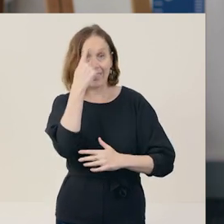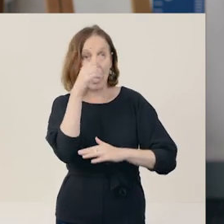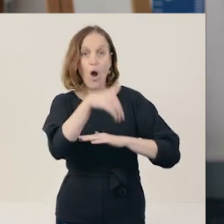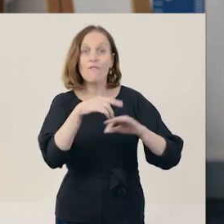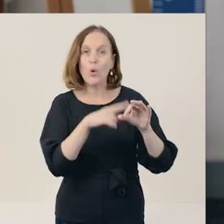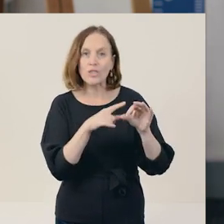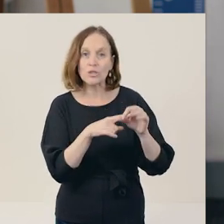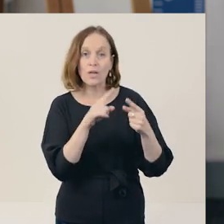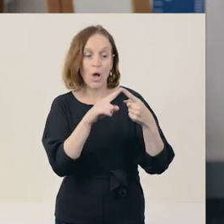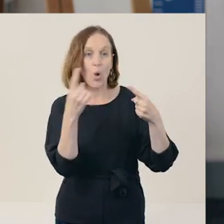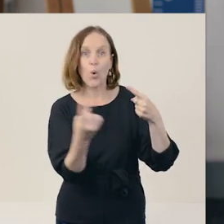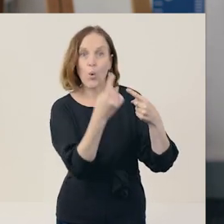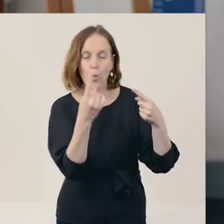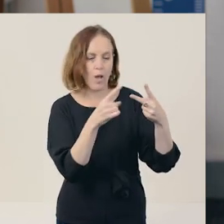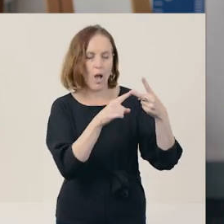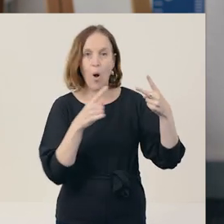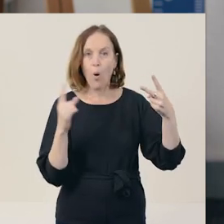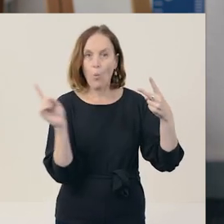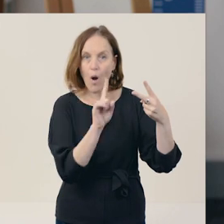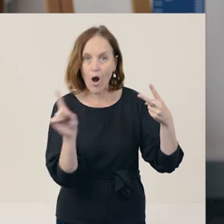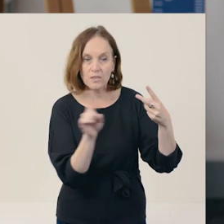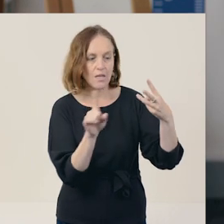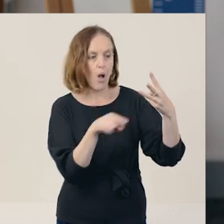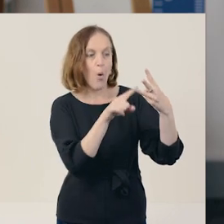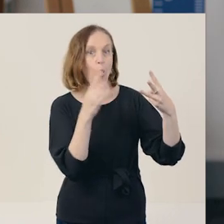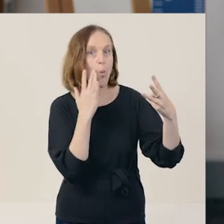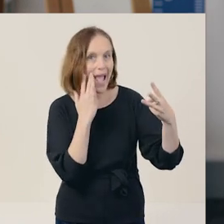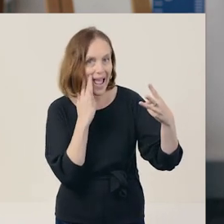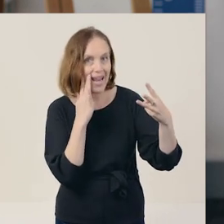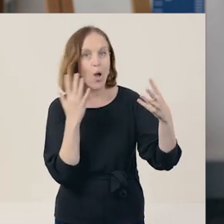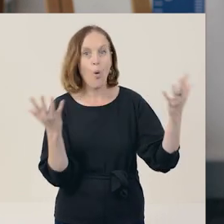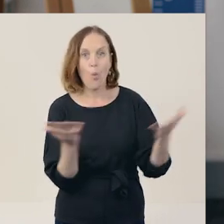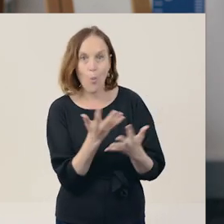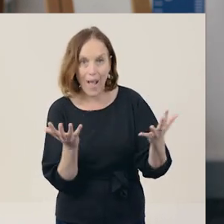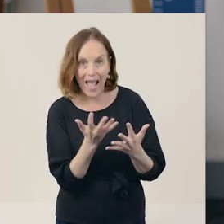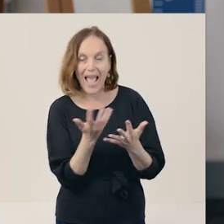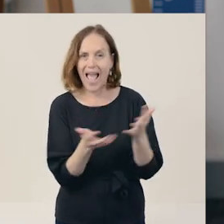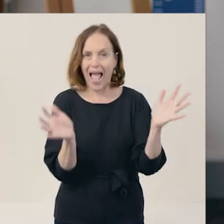who, what, when, where, how, and why.